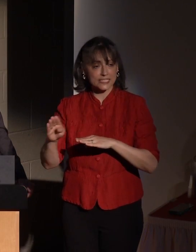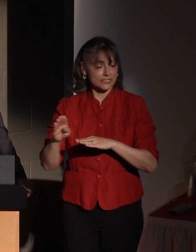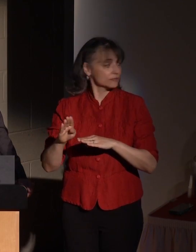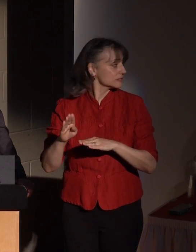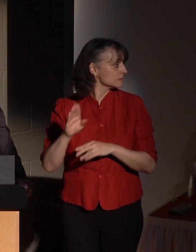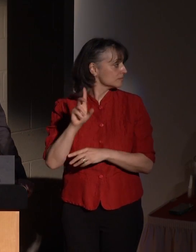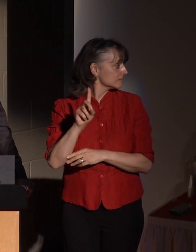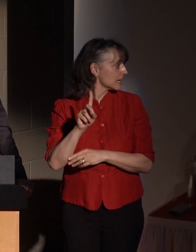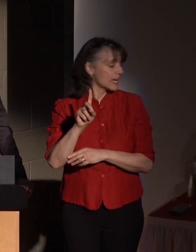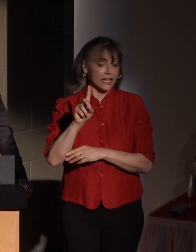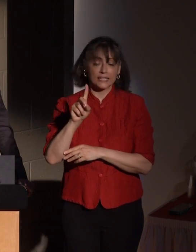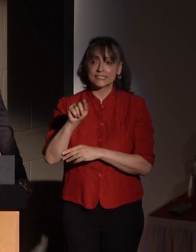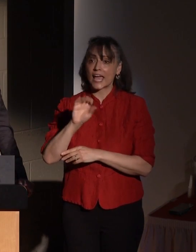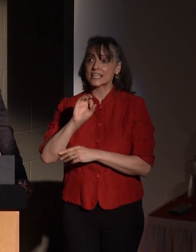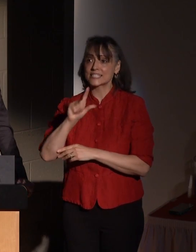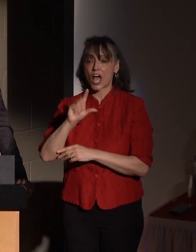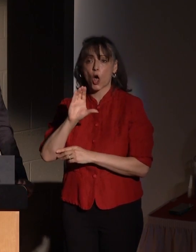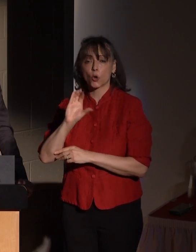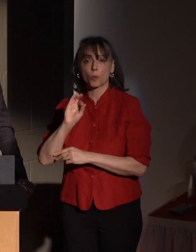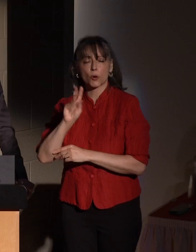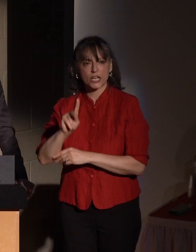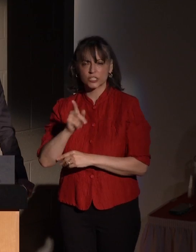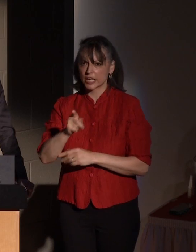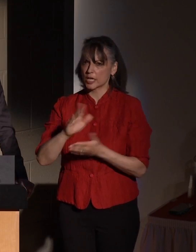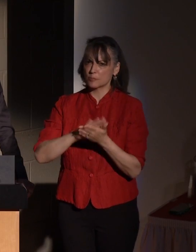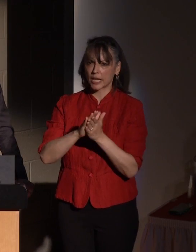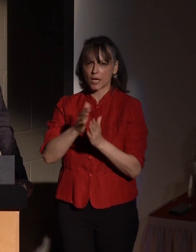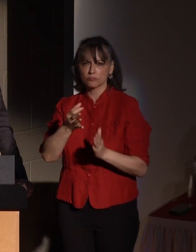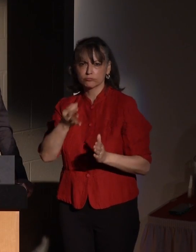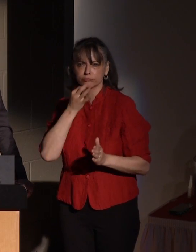He became so adept at launching world-class innovative